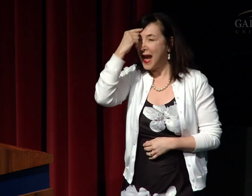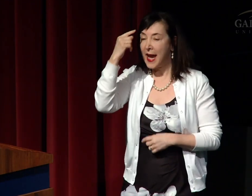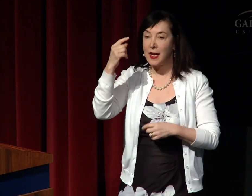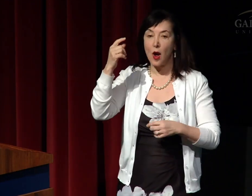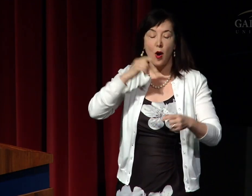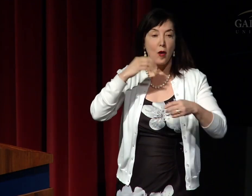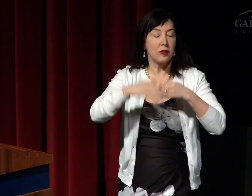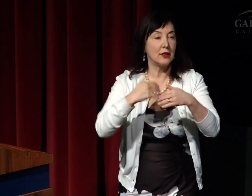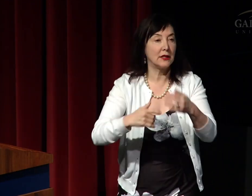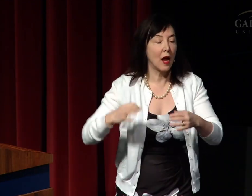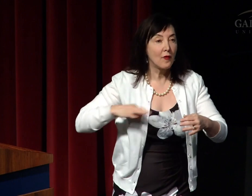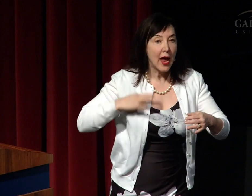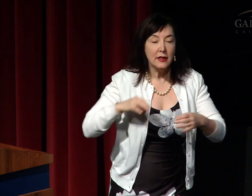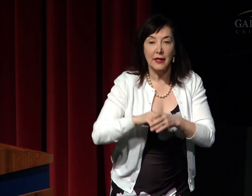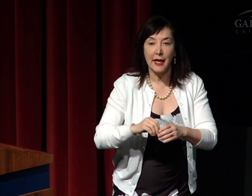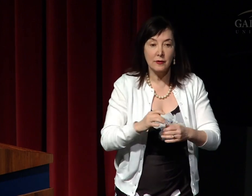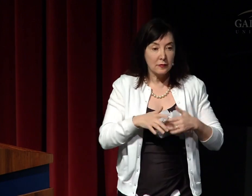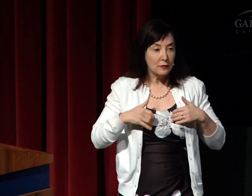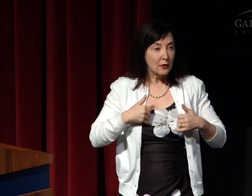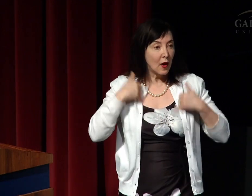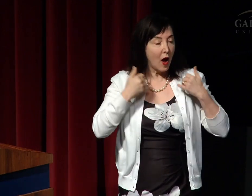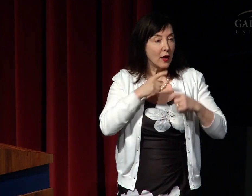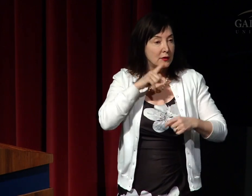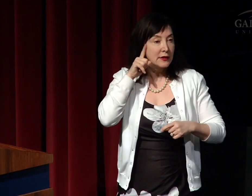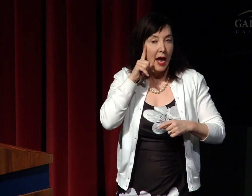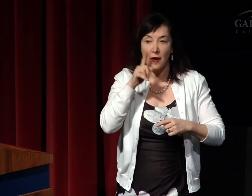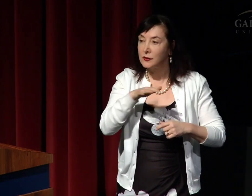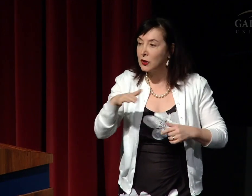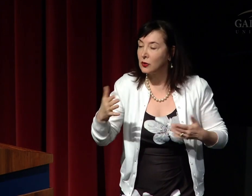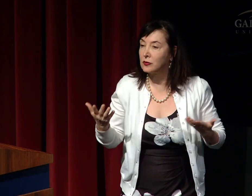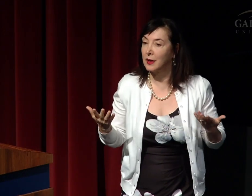We also know there are advantages in brain processing in young deaf children.